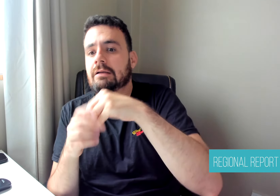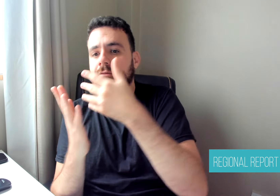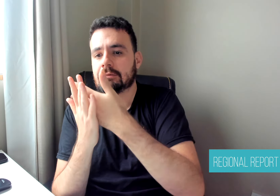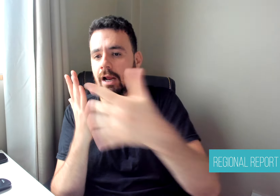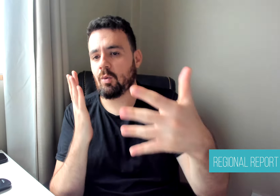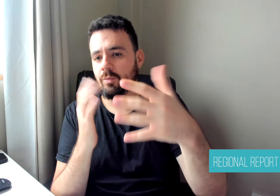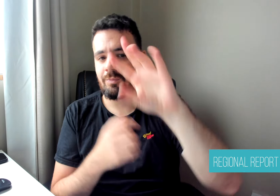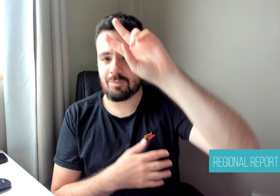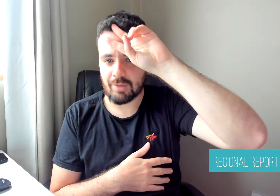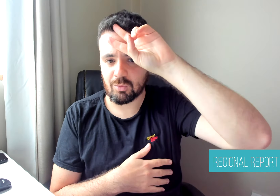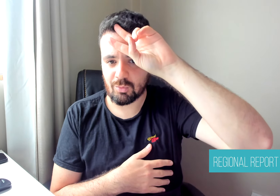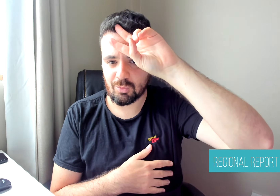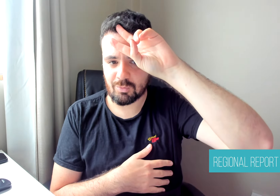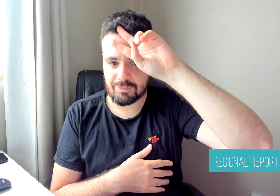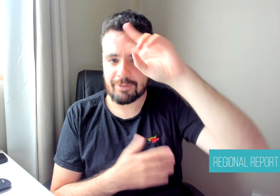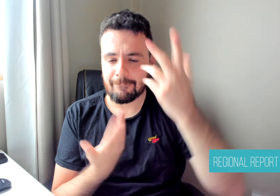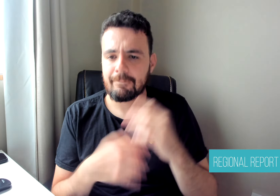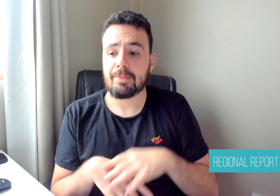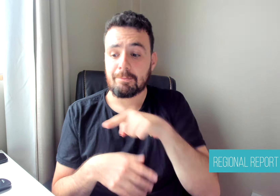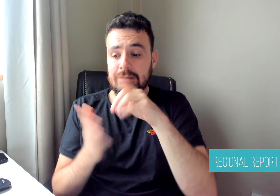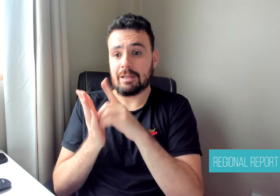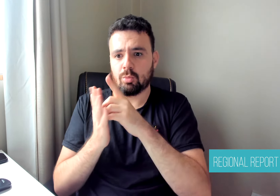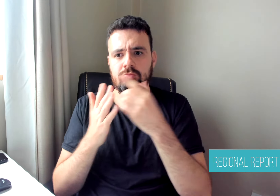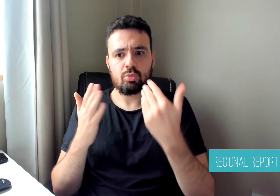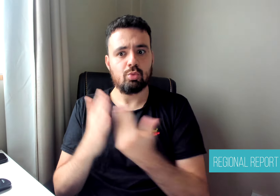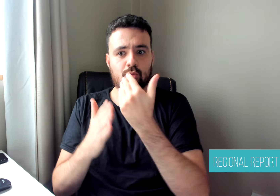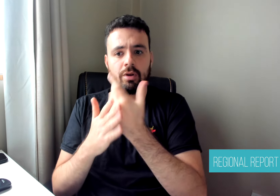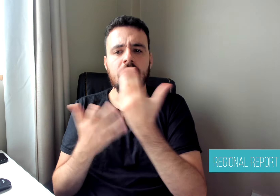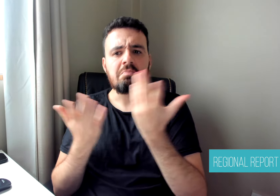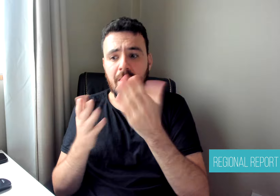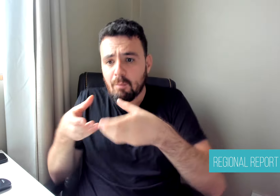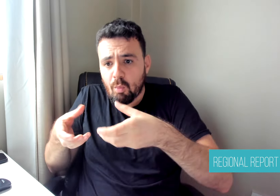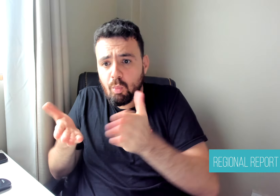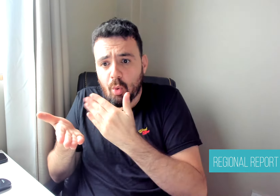translates from Spanish to Peruvian sign language and is available